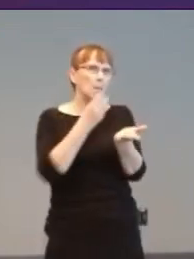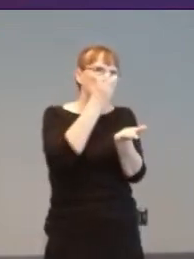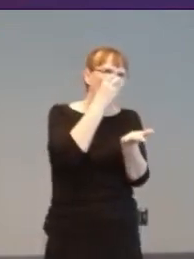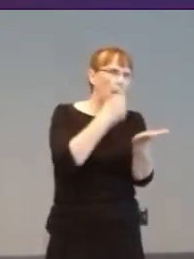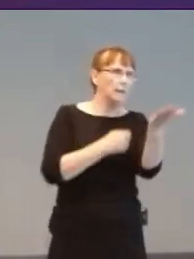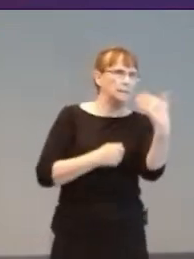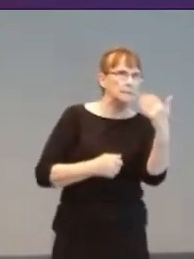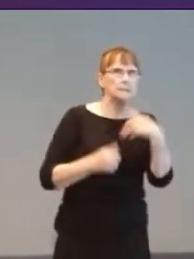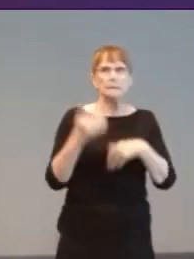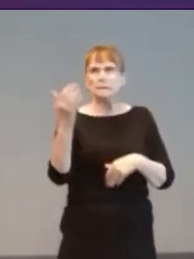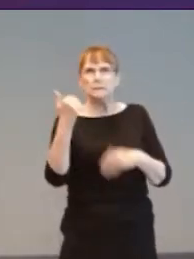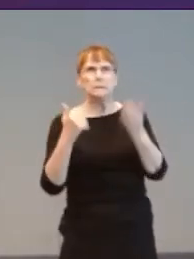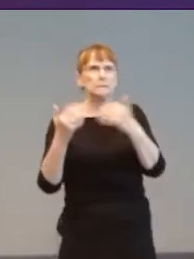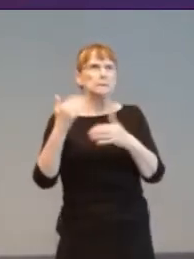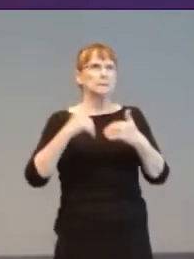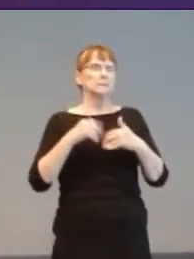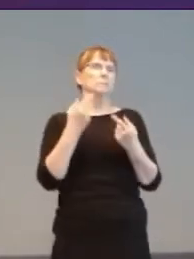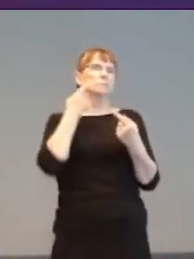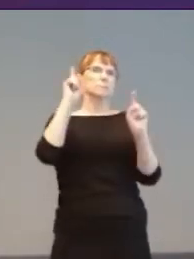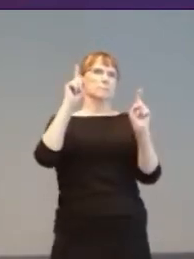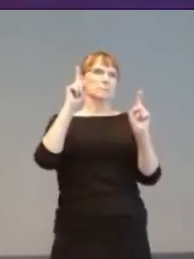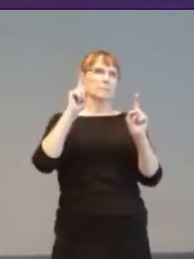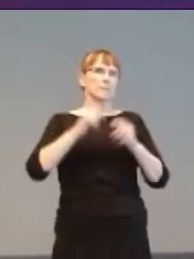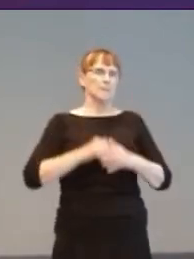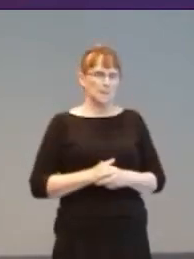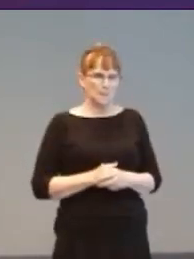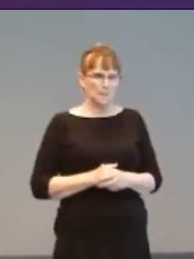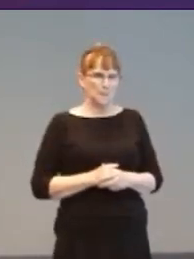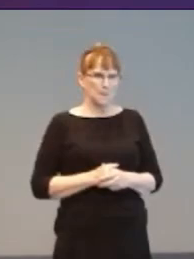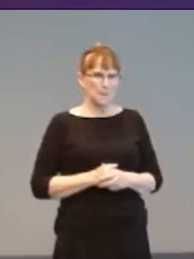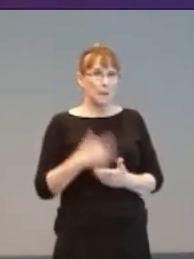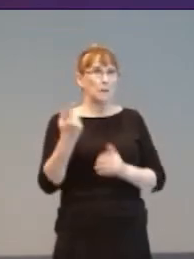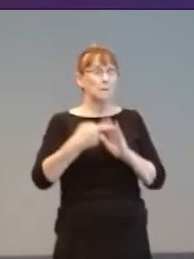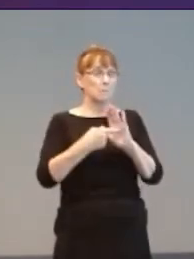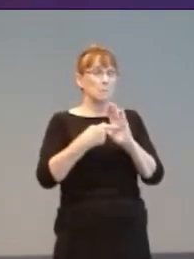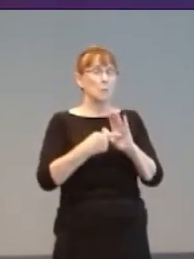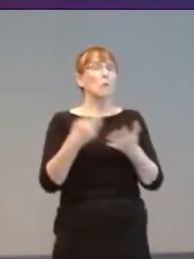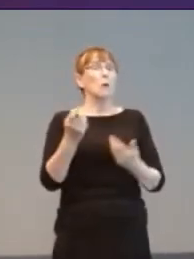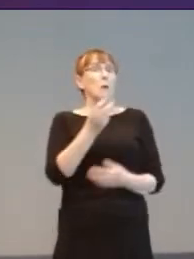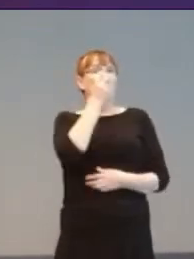In 2021 Forza Horizon 5 was released with Blind Driving Assists.